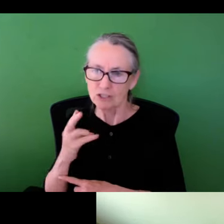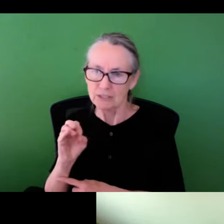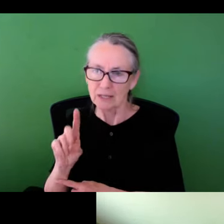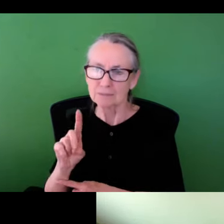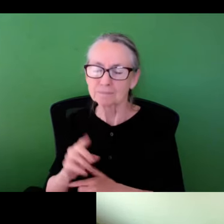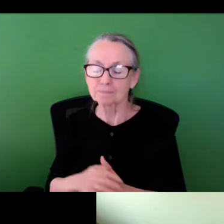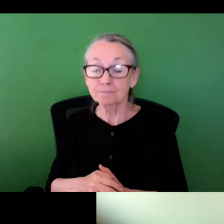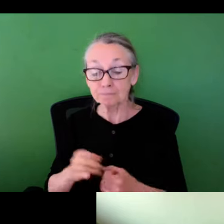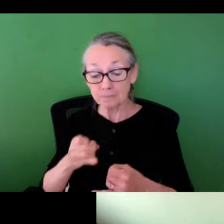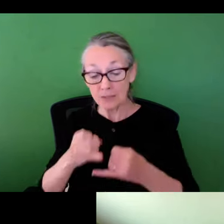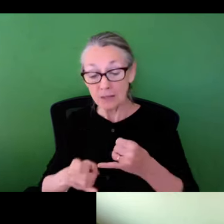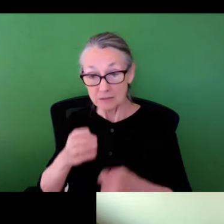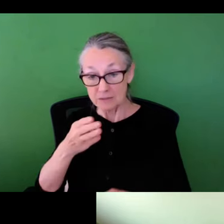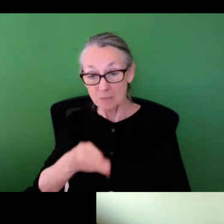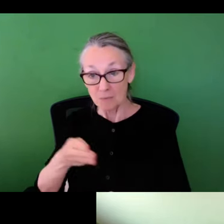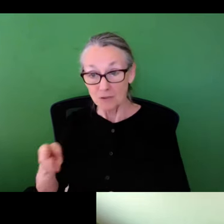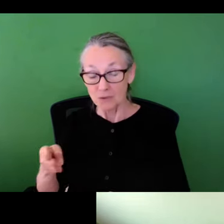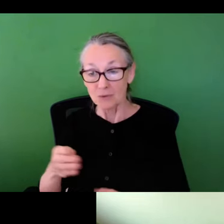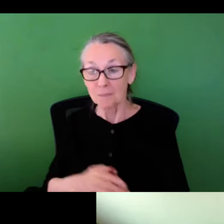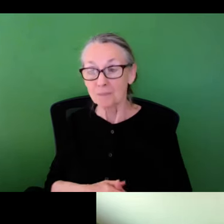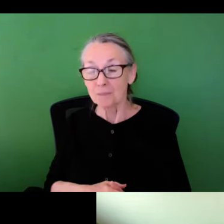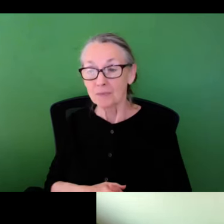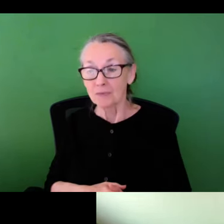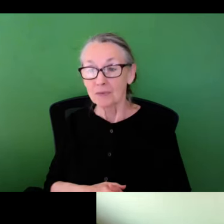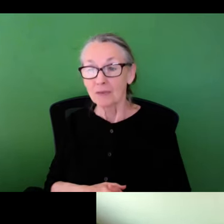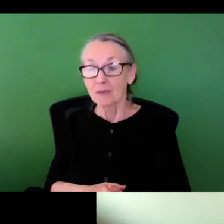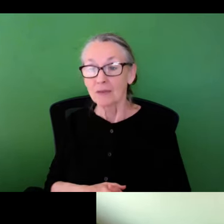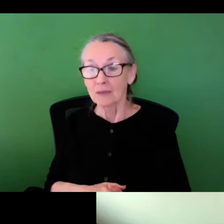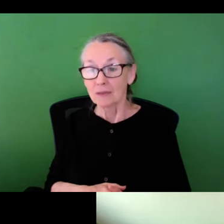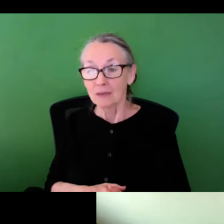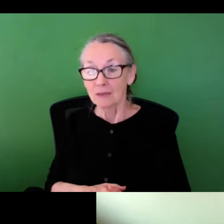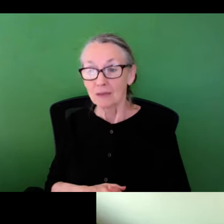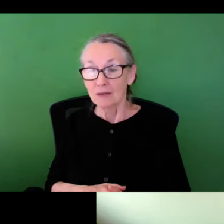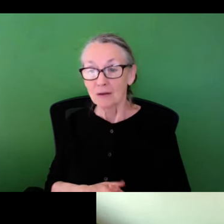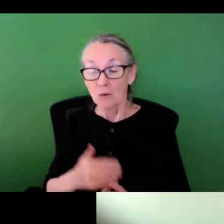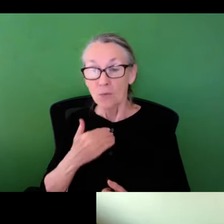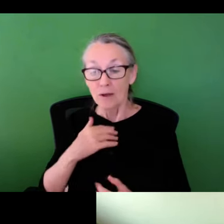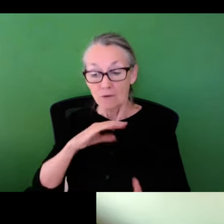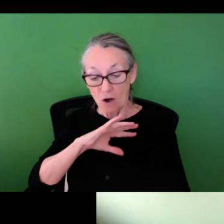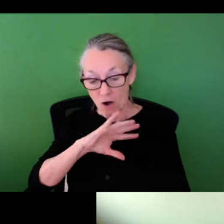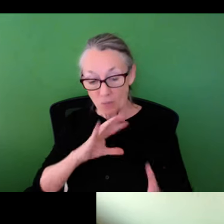And then lastly, our last four -- core project is a project in Baltimore that I also mentioned in